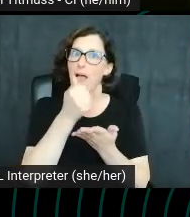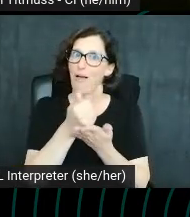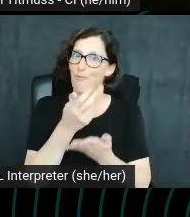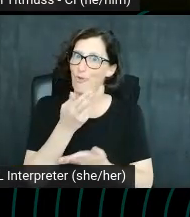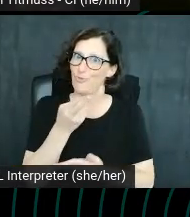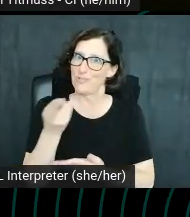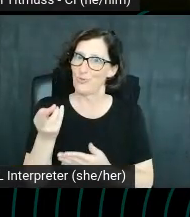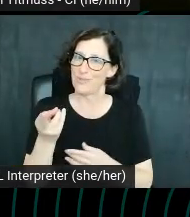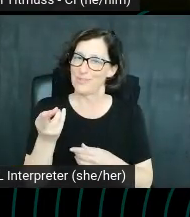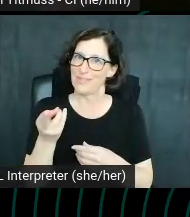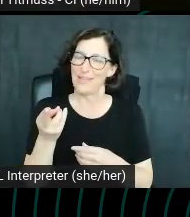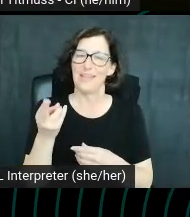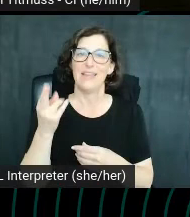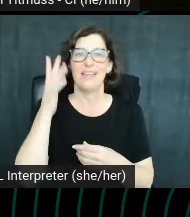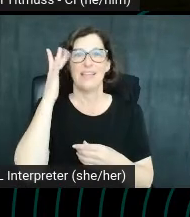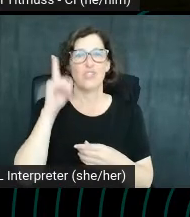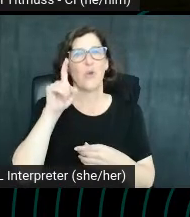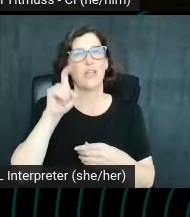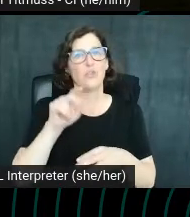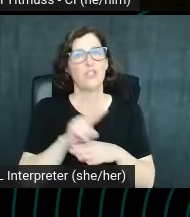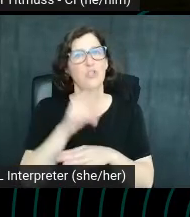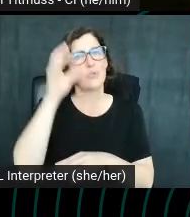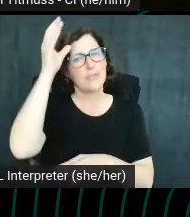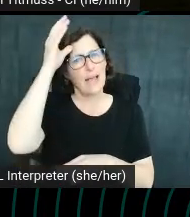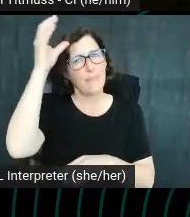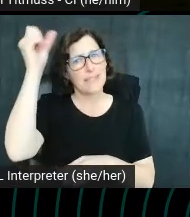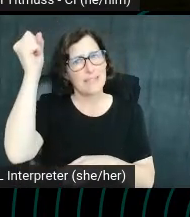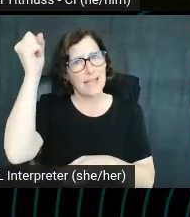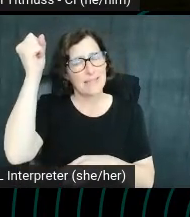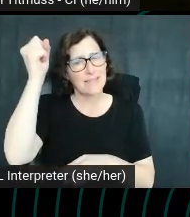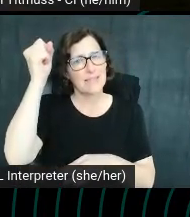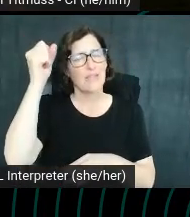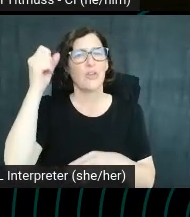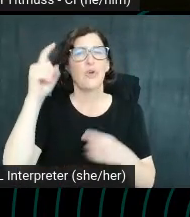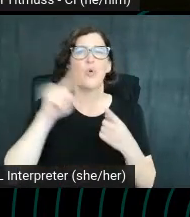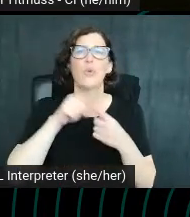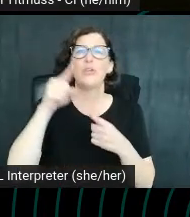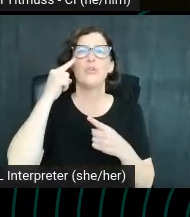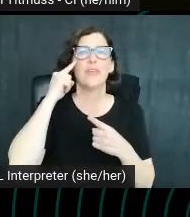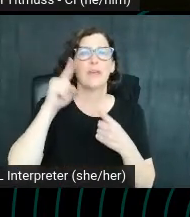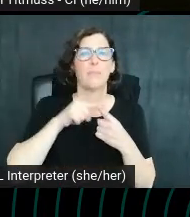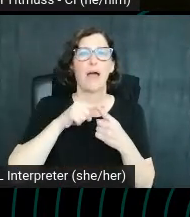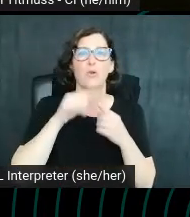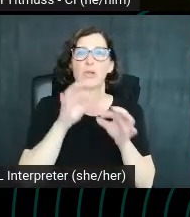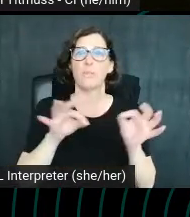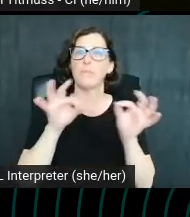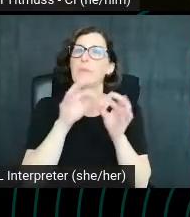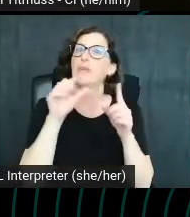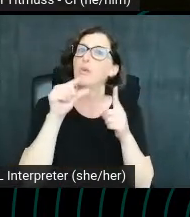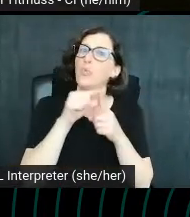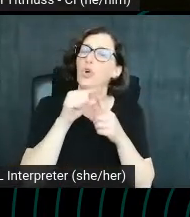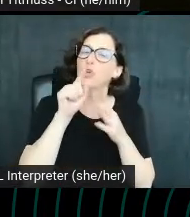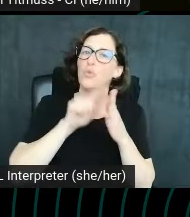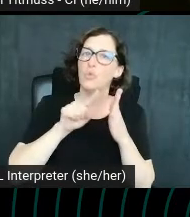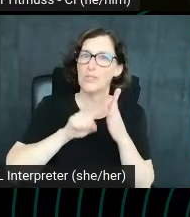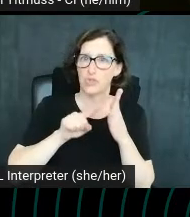That's why you have to kind of use common sense when thinking about keyword research, you know, after there's only so much that the data can do.